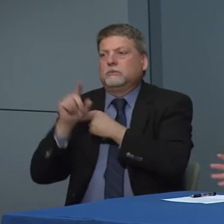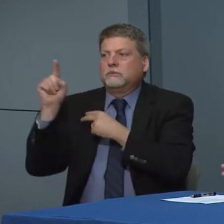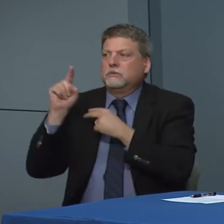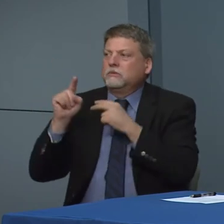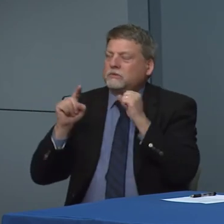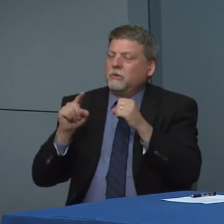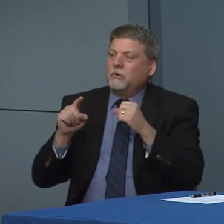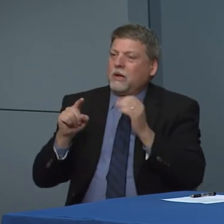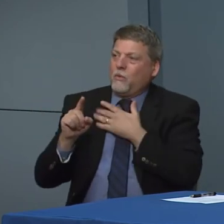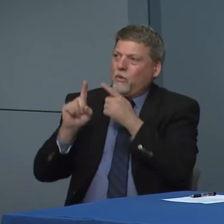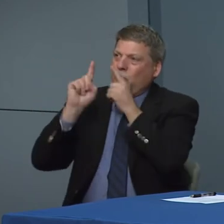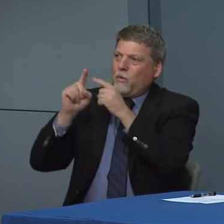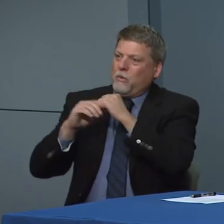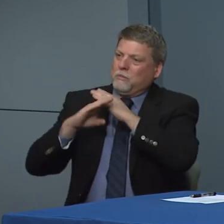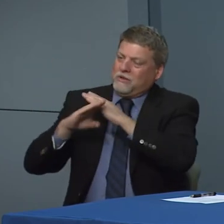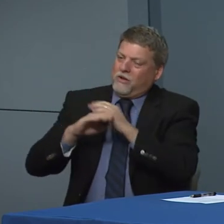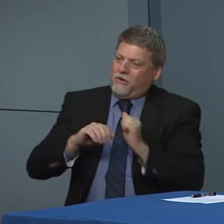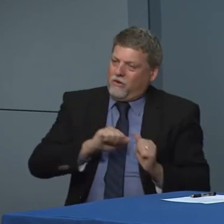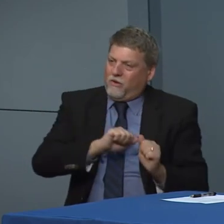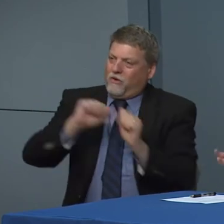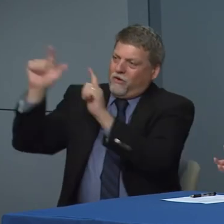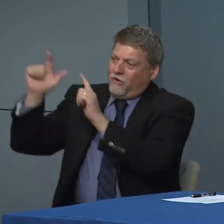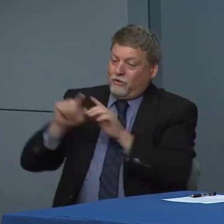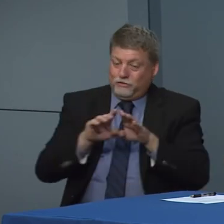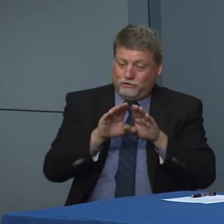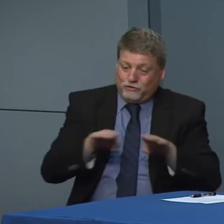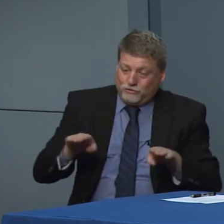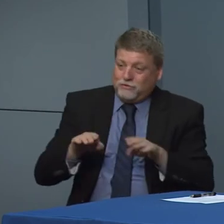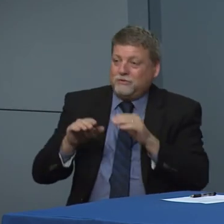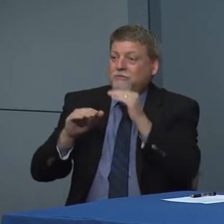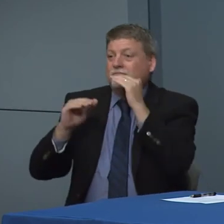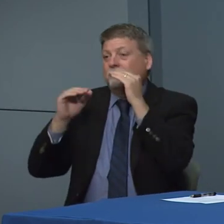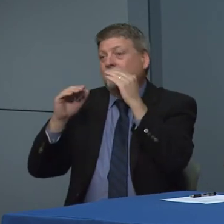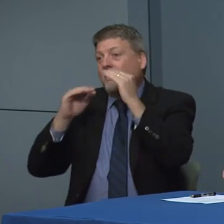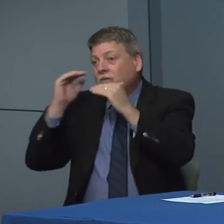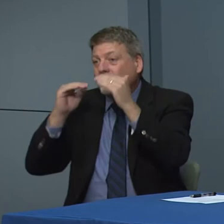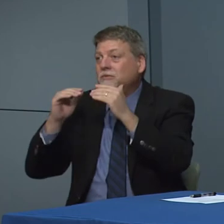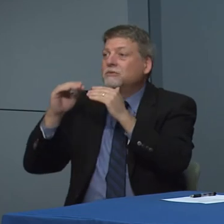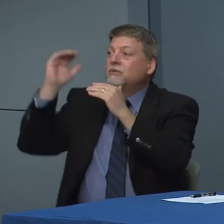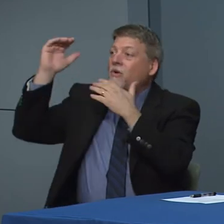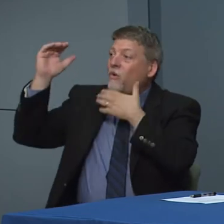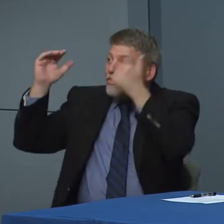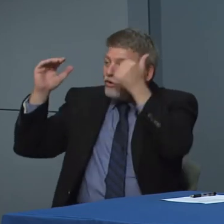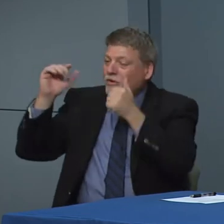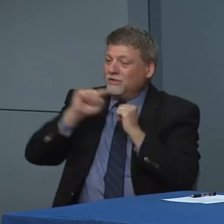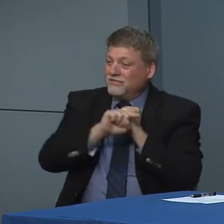And how do we best protect the whole public health right and and that is where we need to take and lots of inputs we